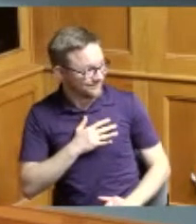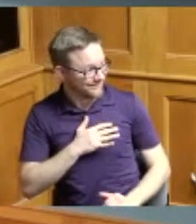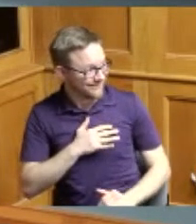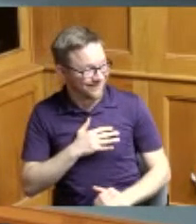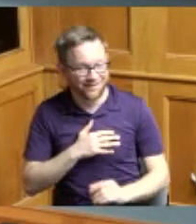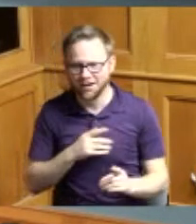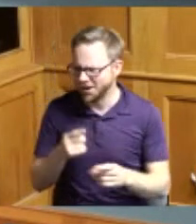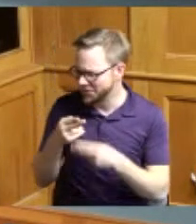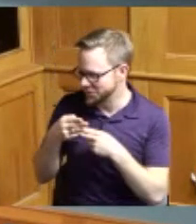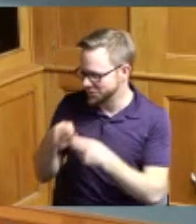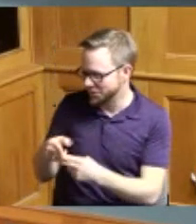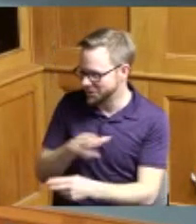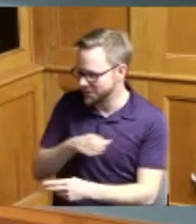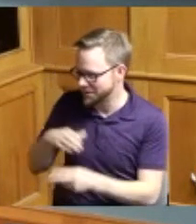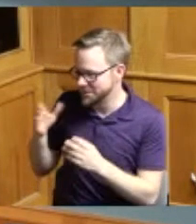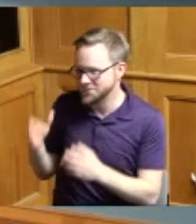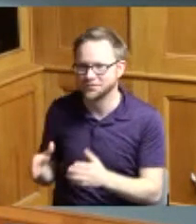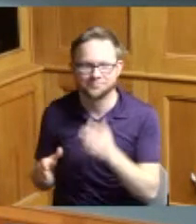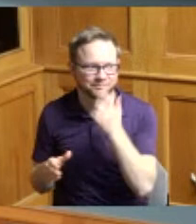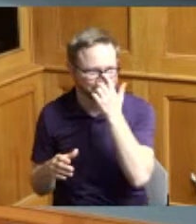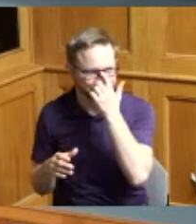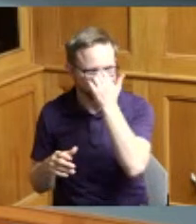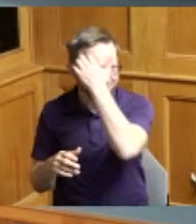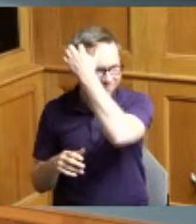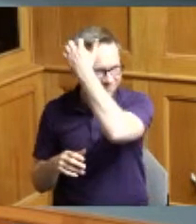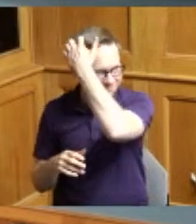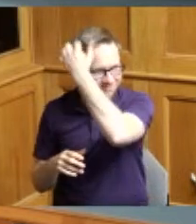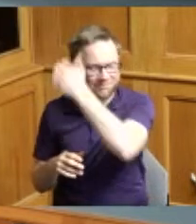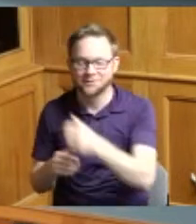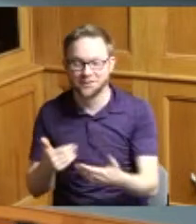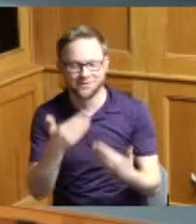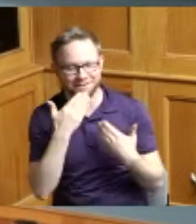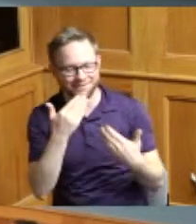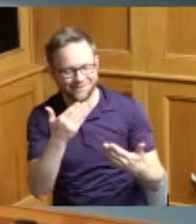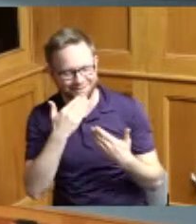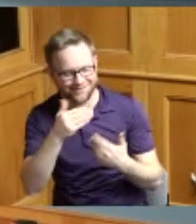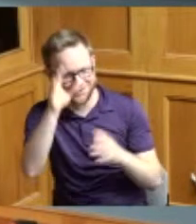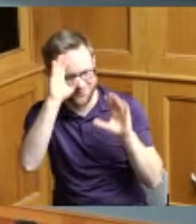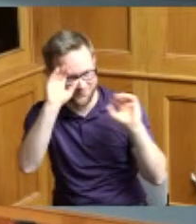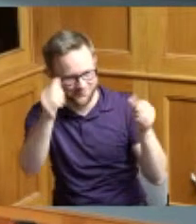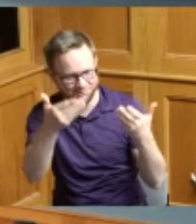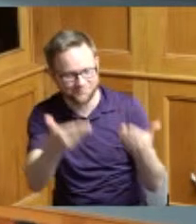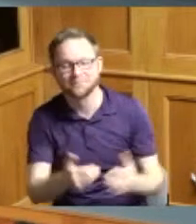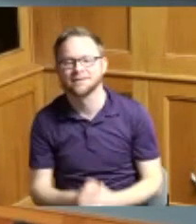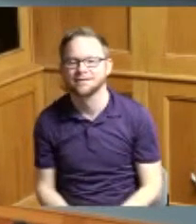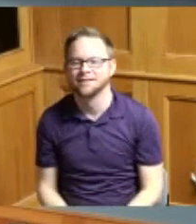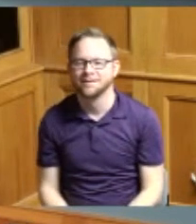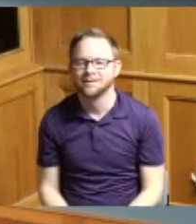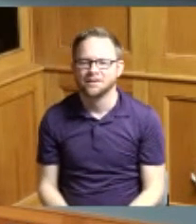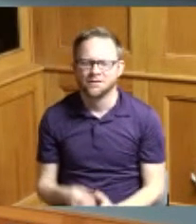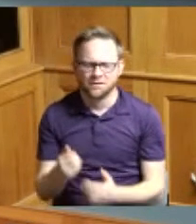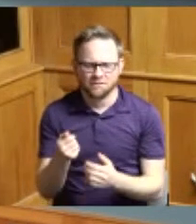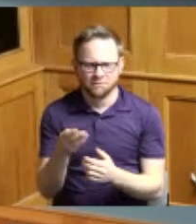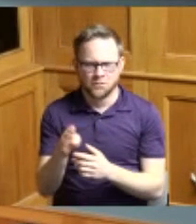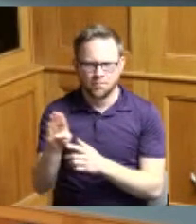okay so thank you Madam President a couple of by leave items but first just a couple of